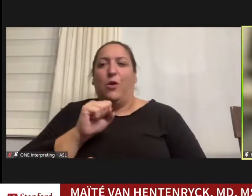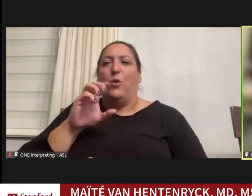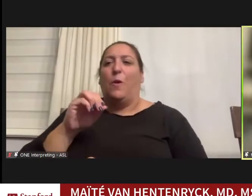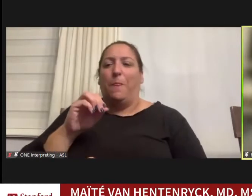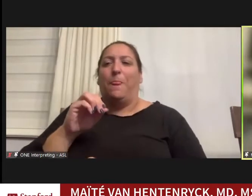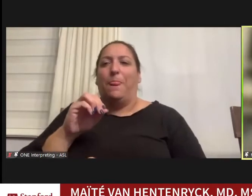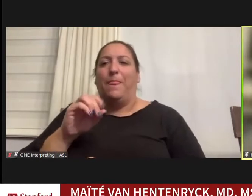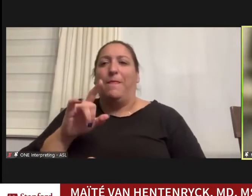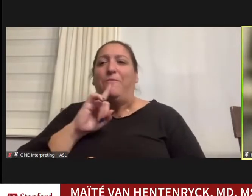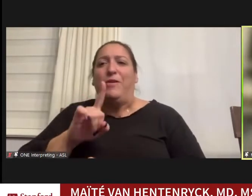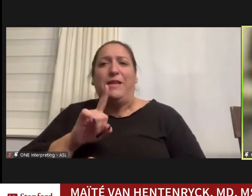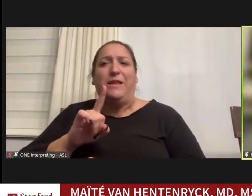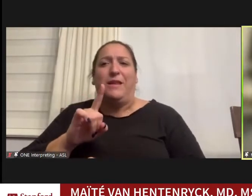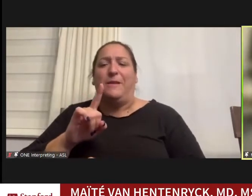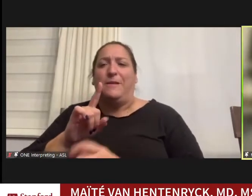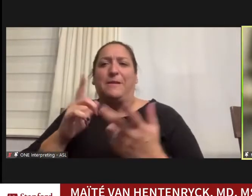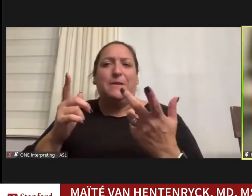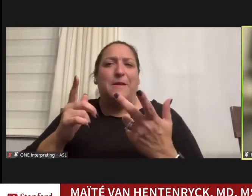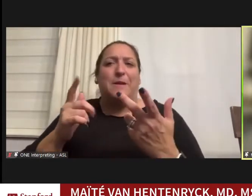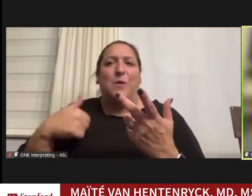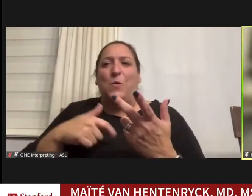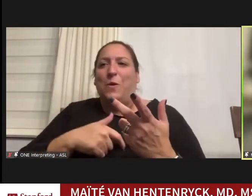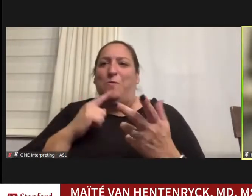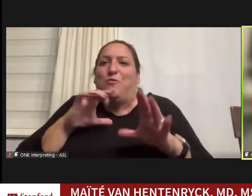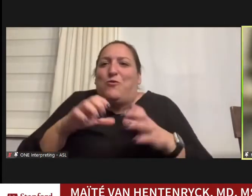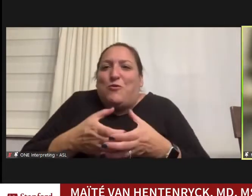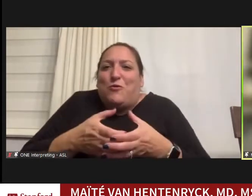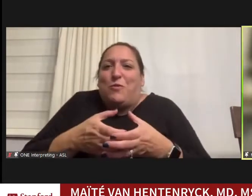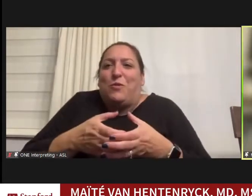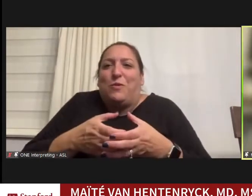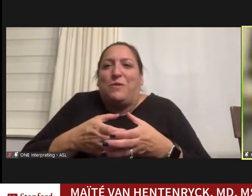We were never sure where this group would go in the next few years, but I